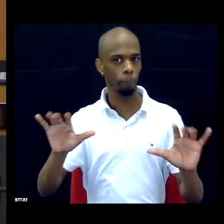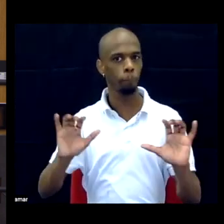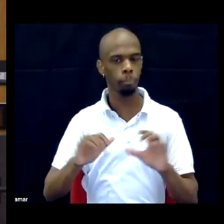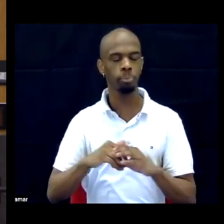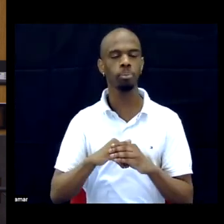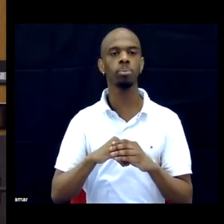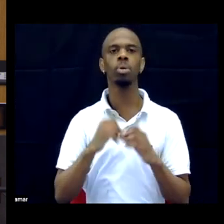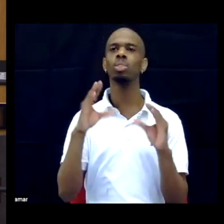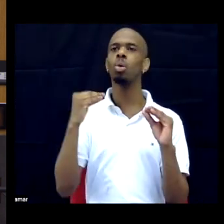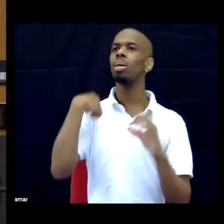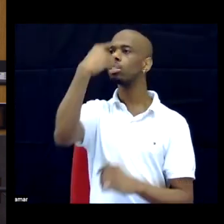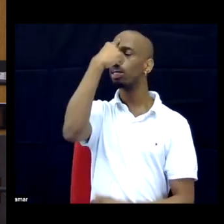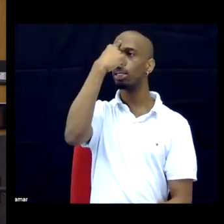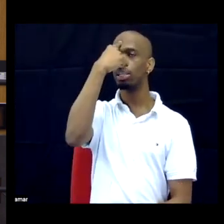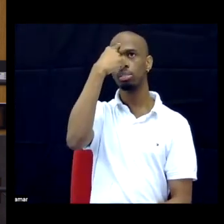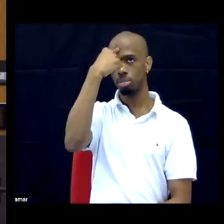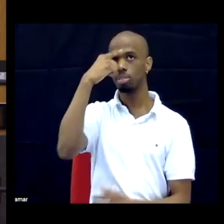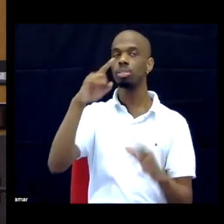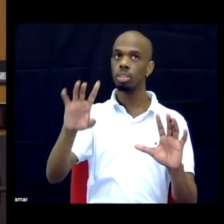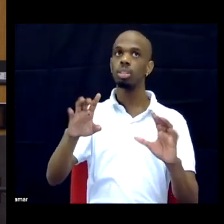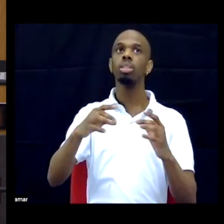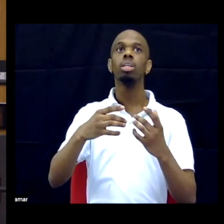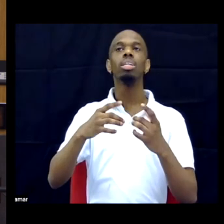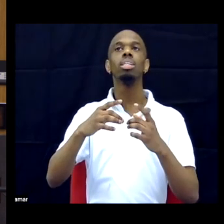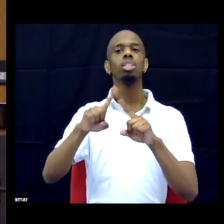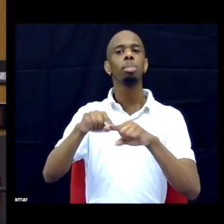So I think it's about the ways in which we identify.